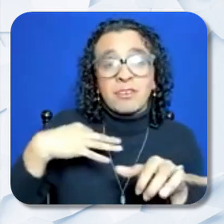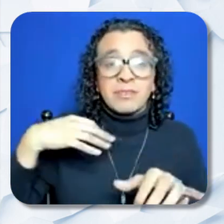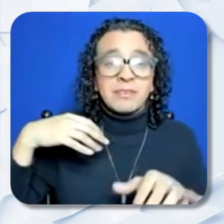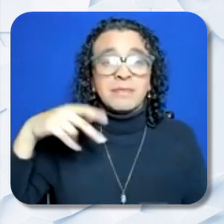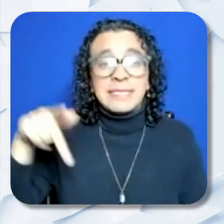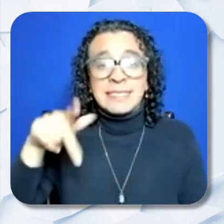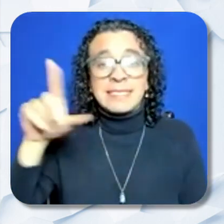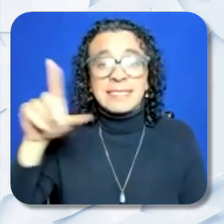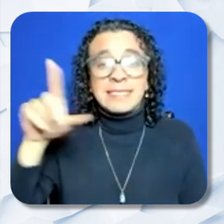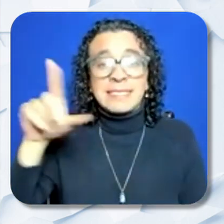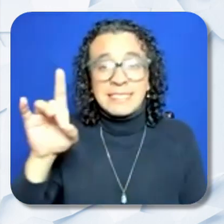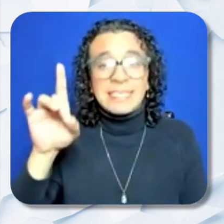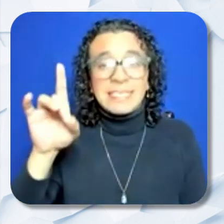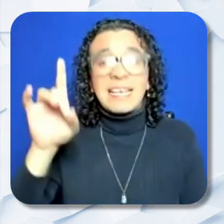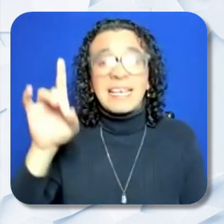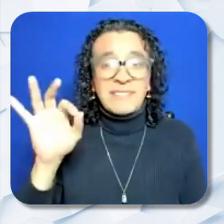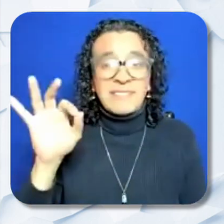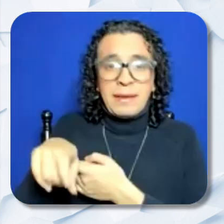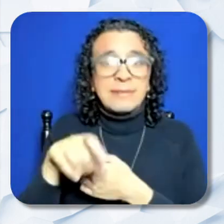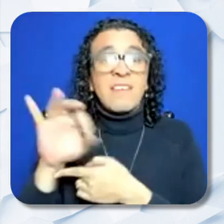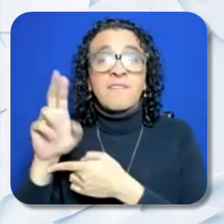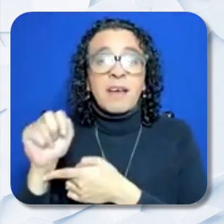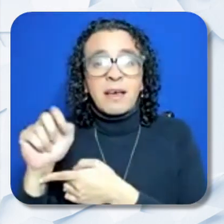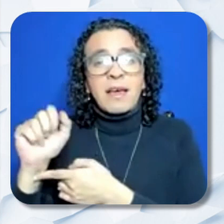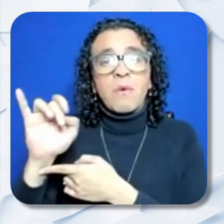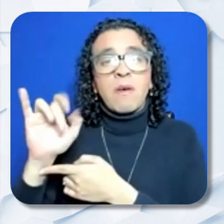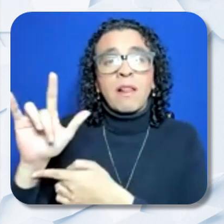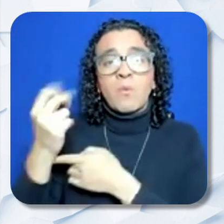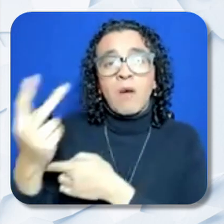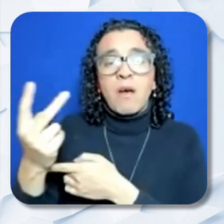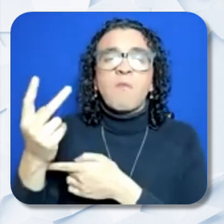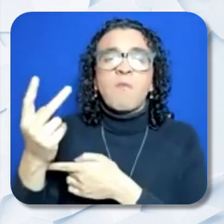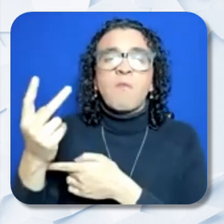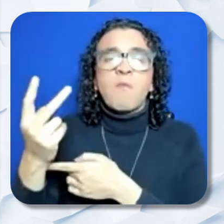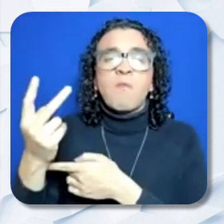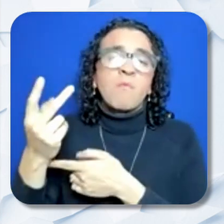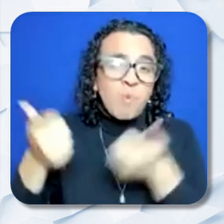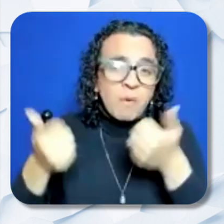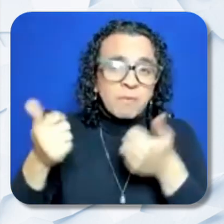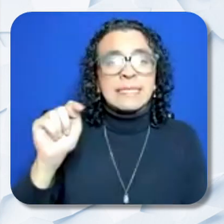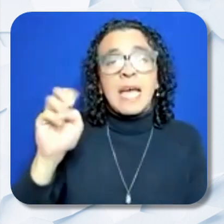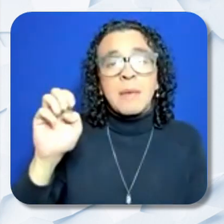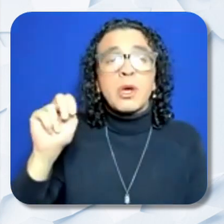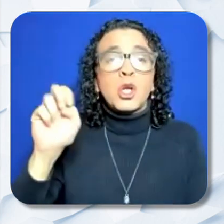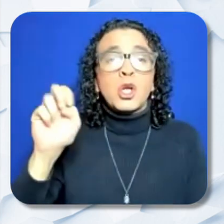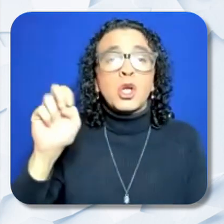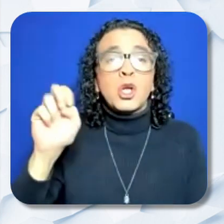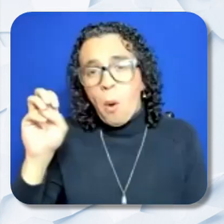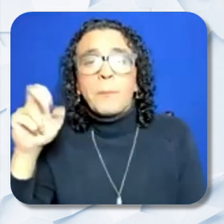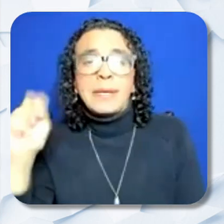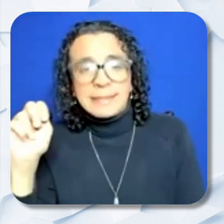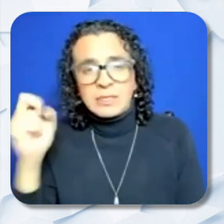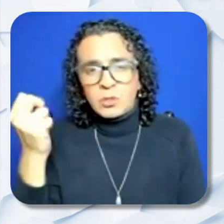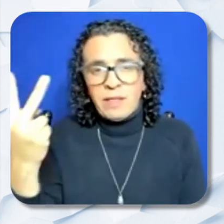Font Arial 12 or Times New Roman 12. Applications must follow numerical sequencing outlined in RFA.